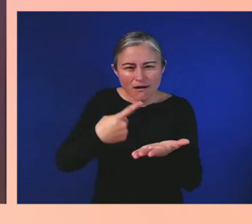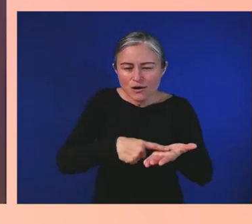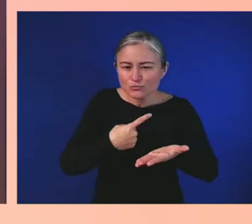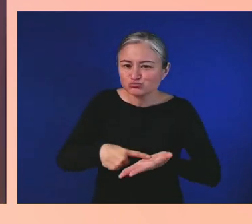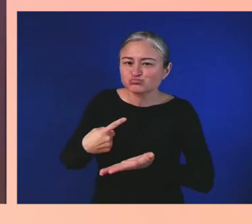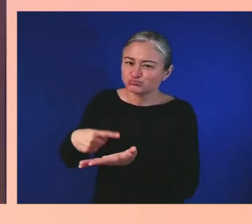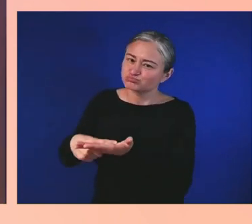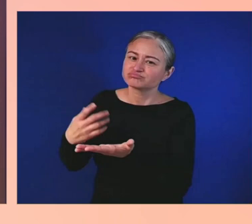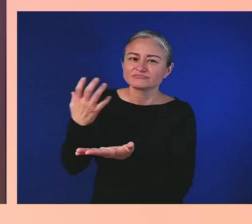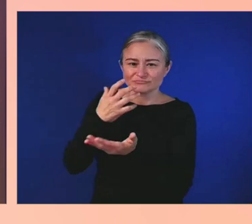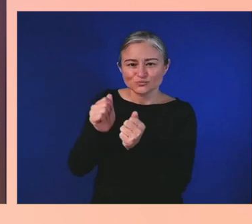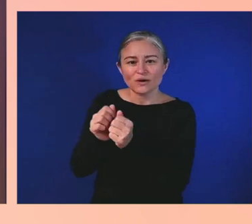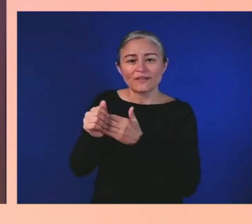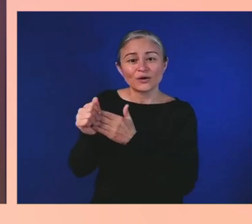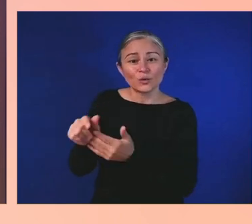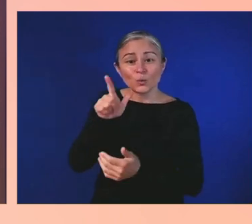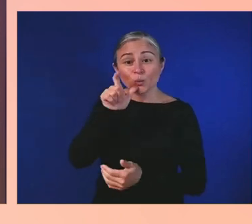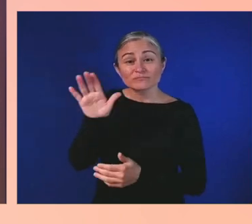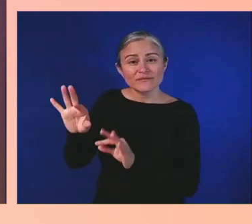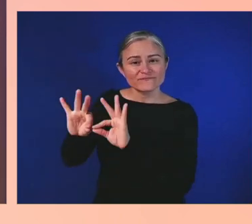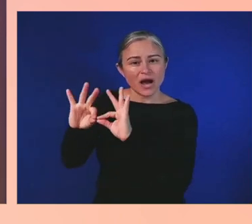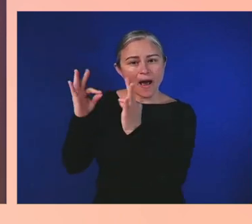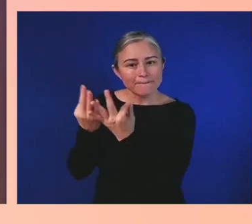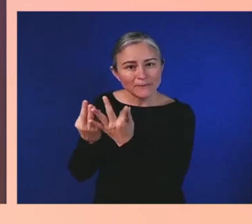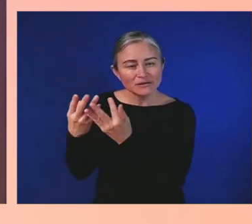What a better place to do that than in